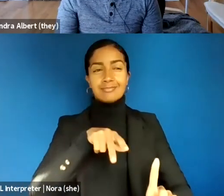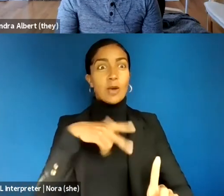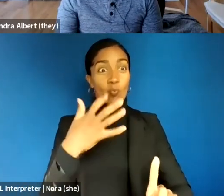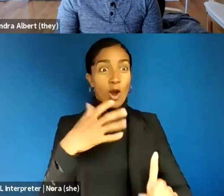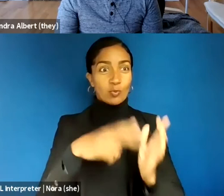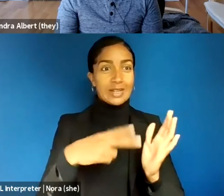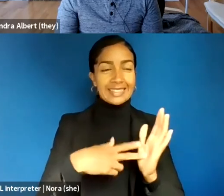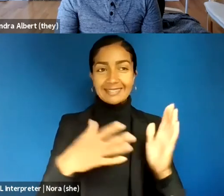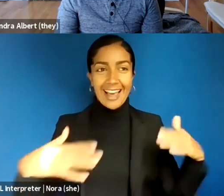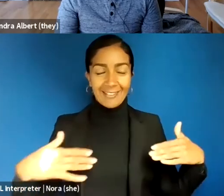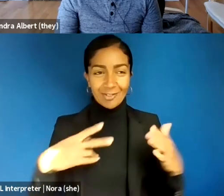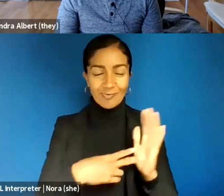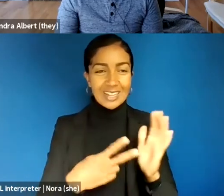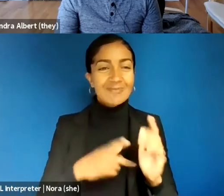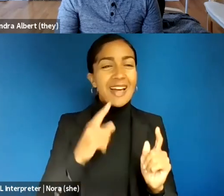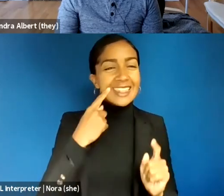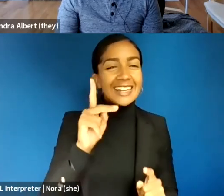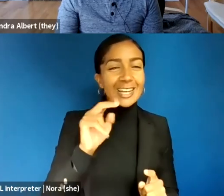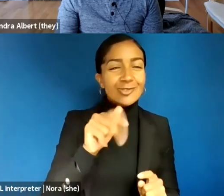Korica Simon: I have like three books that I am looking at on my coffee table that I have not read but I really want to. And I think, Kendra, you already know one of these, and it's Race After Technology. I have Edward Snowden's book Permanent Record. I have so many of them that I want to read but I haven't gotten to them. I would actually